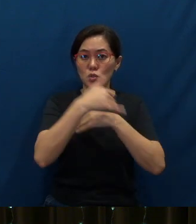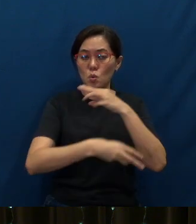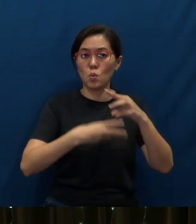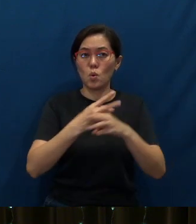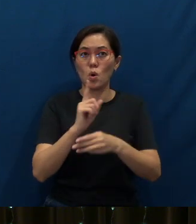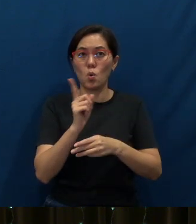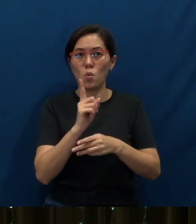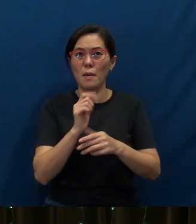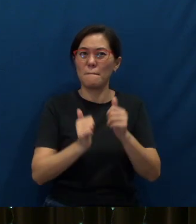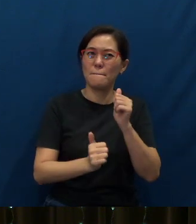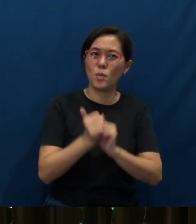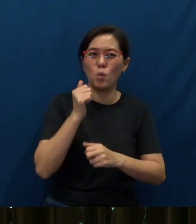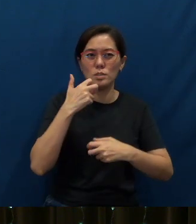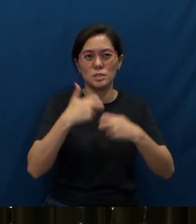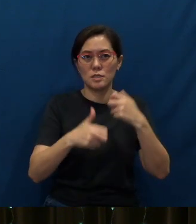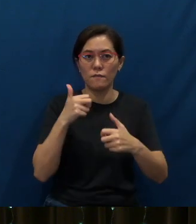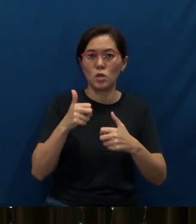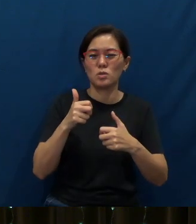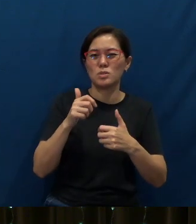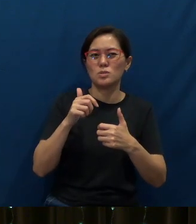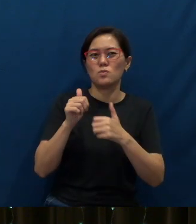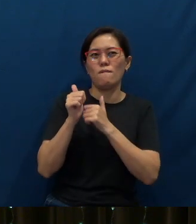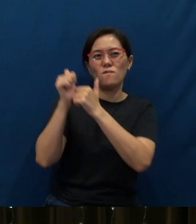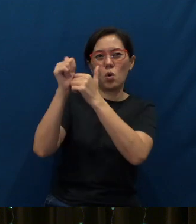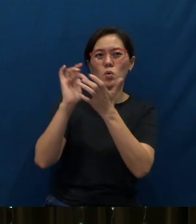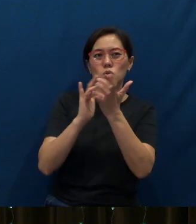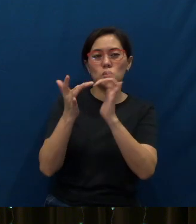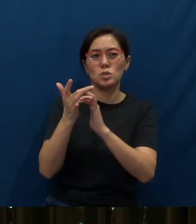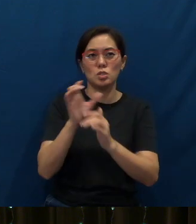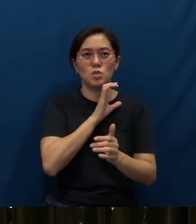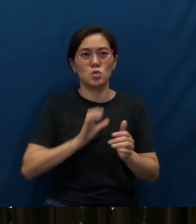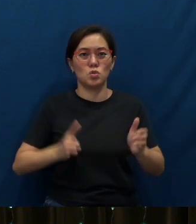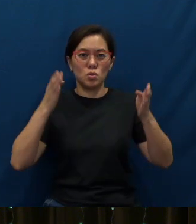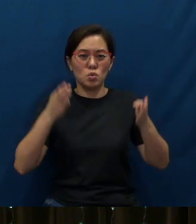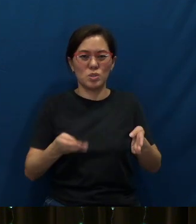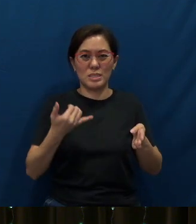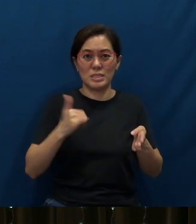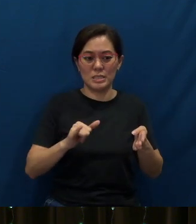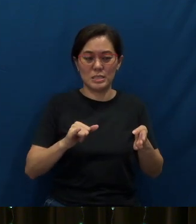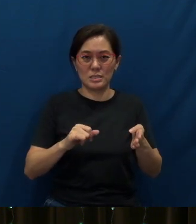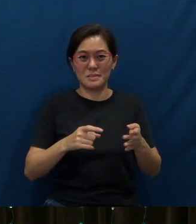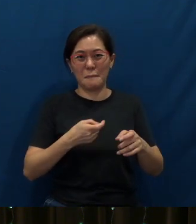where it is the hardest to follow Jesus, where Christians are still persecuted and